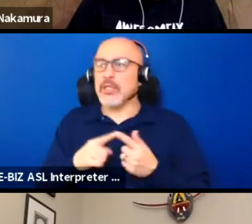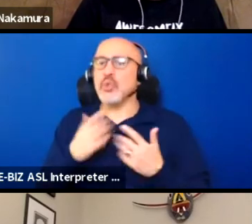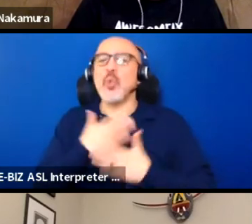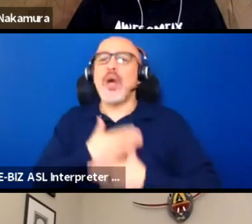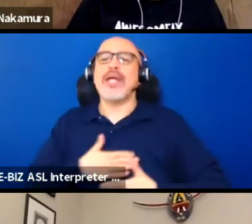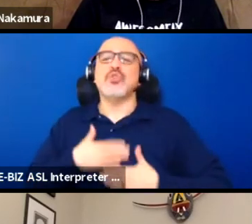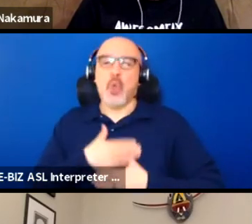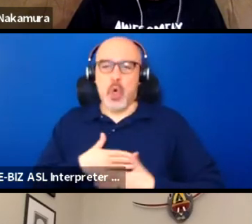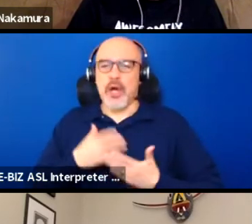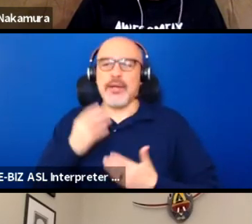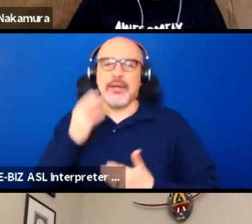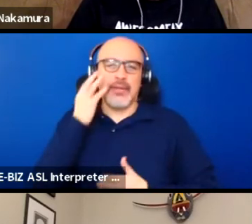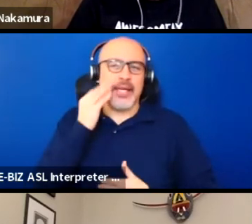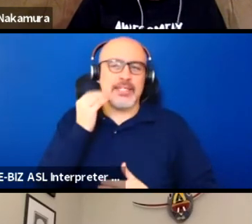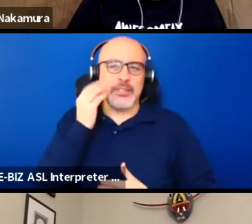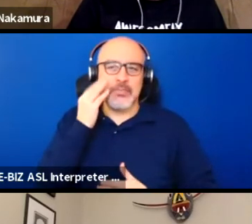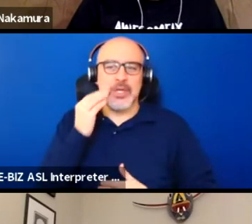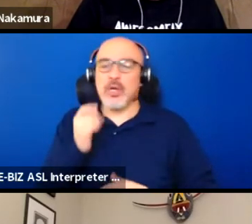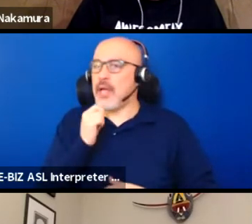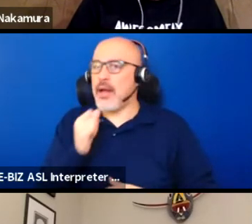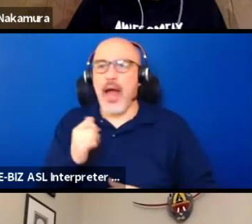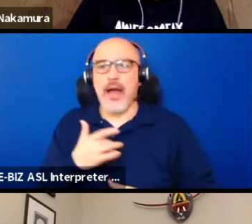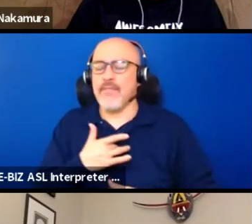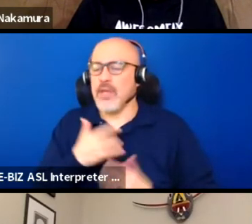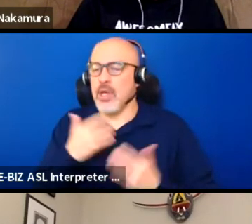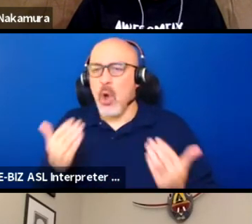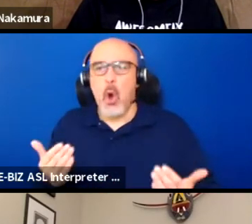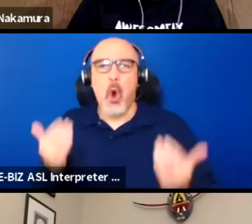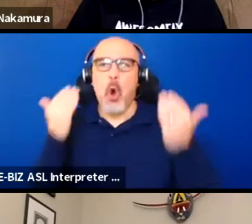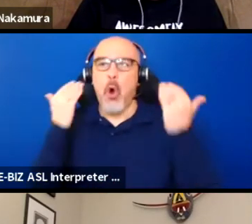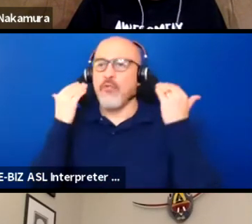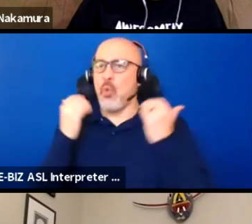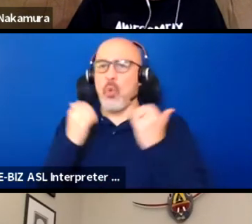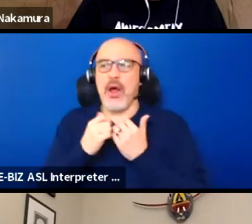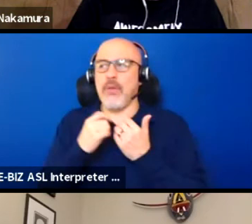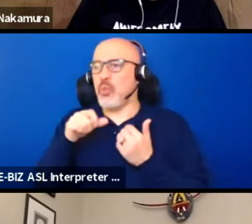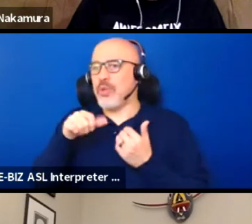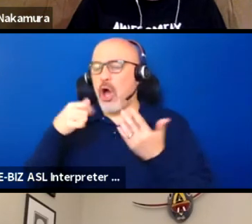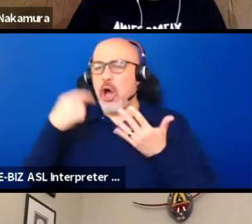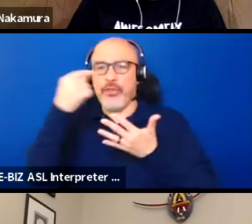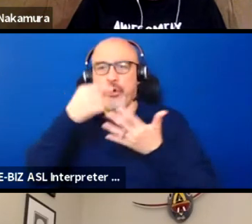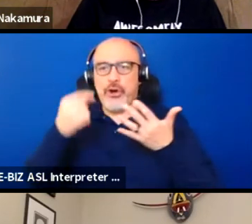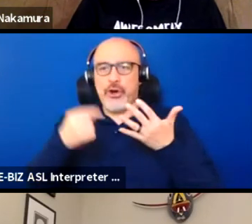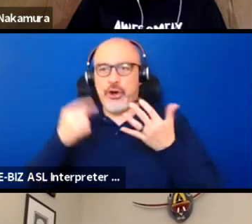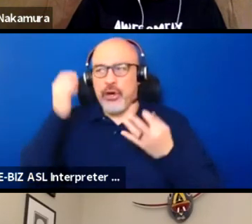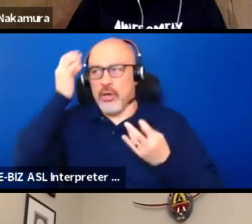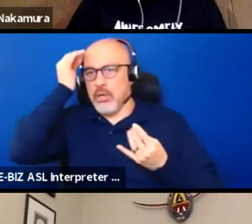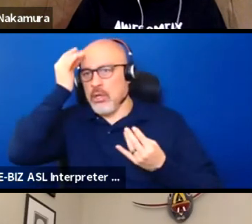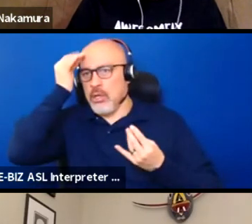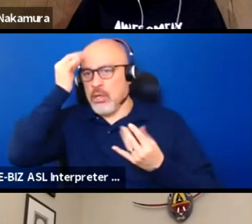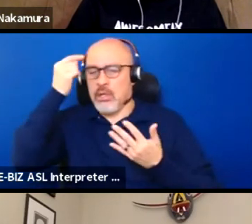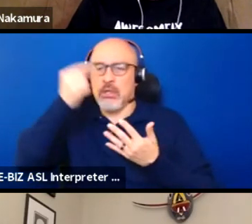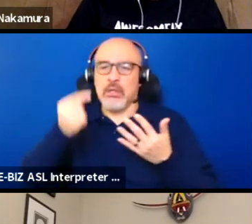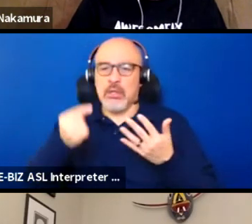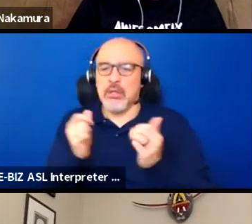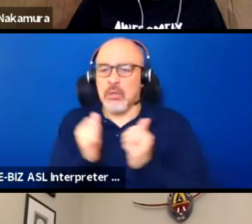and not be overwhelmed with all of the other things that come with it.